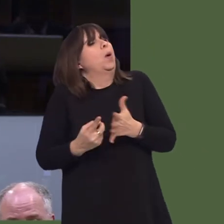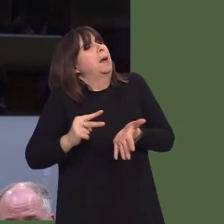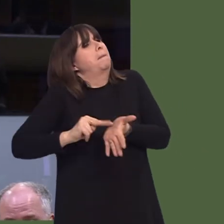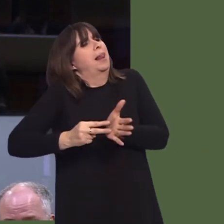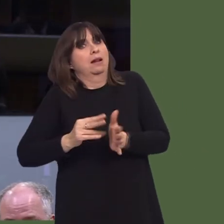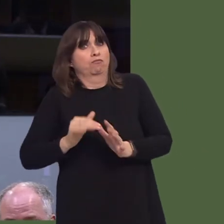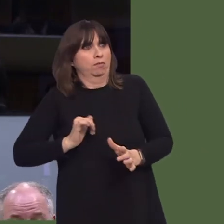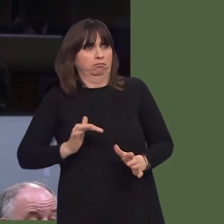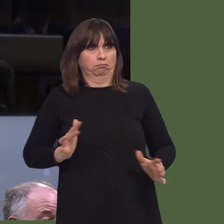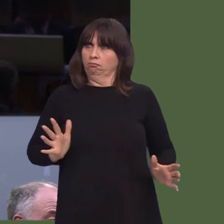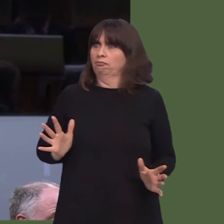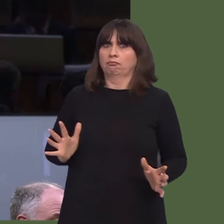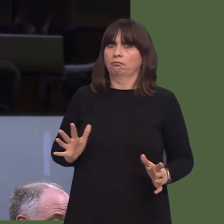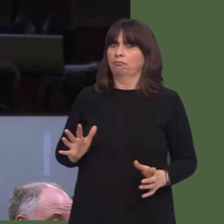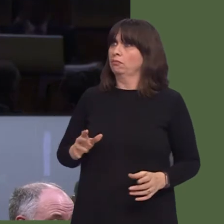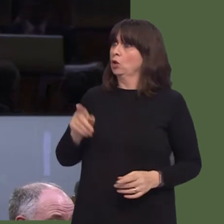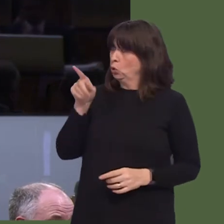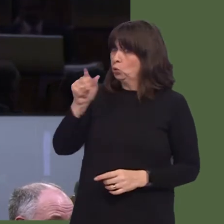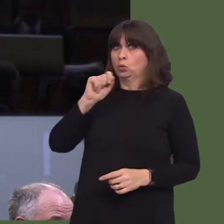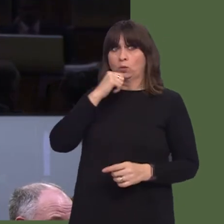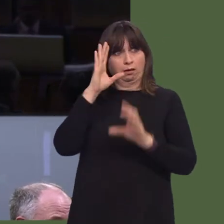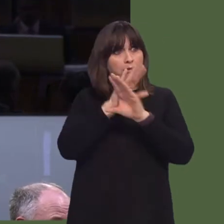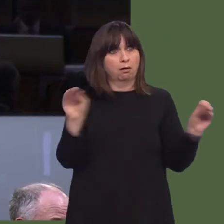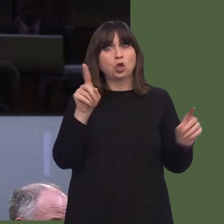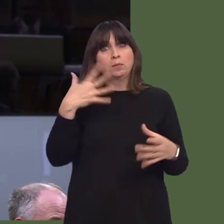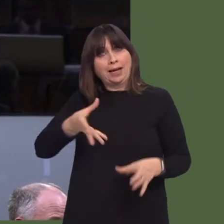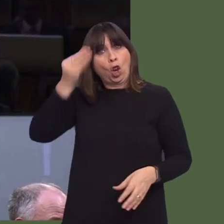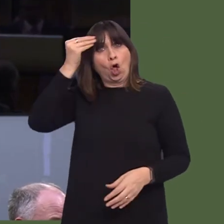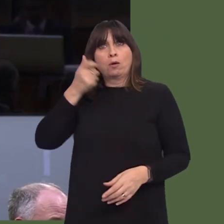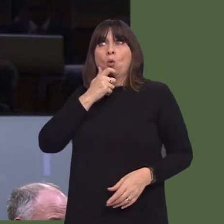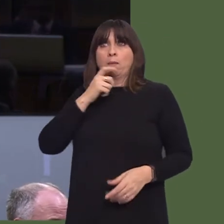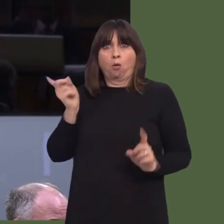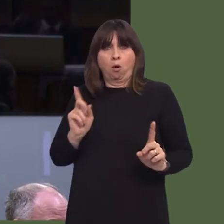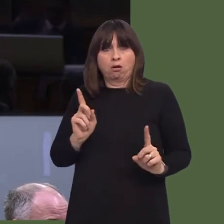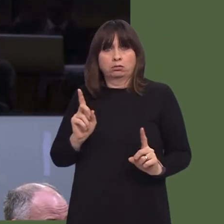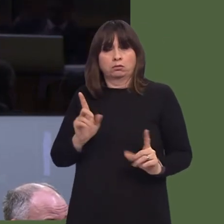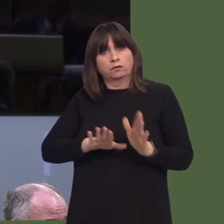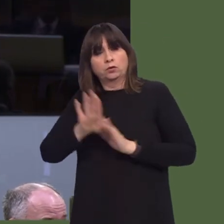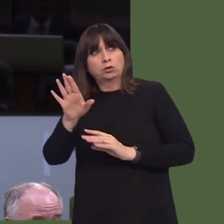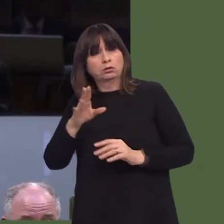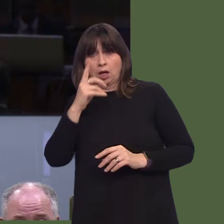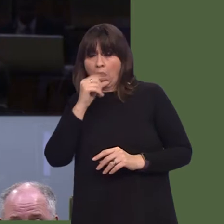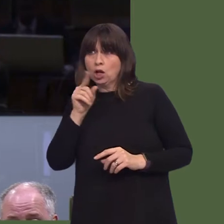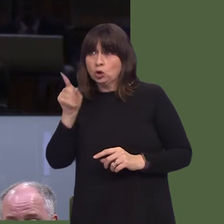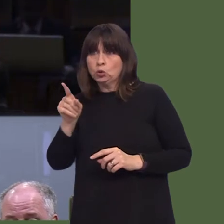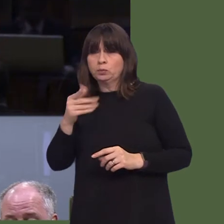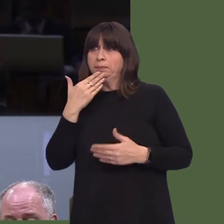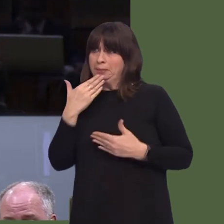the reality is Cardiff, Caerphilly, Newport, RCT', just to give some examples, 'they're part of a similar urban area'.